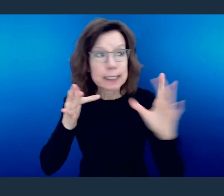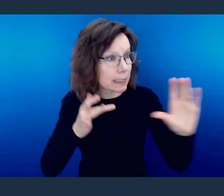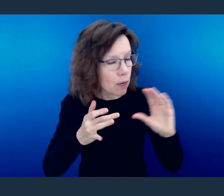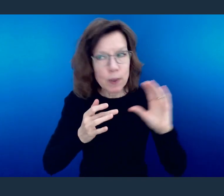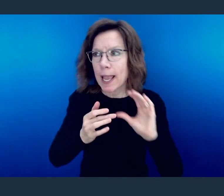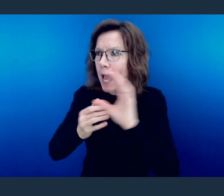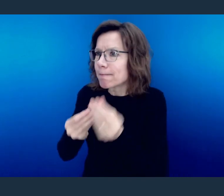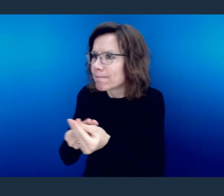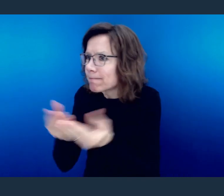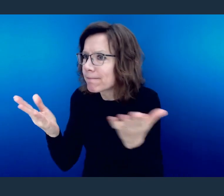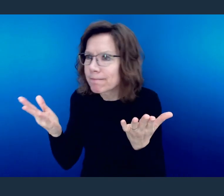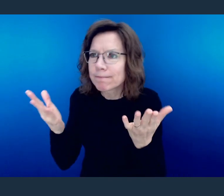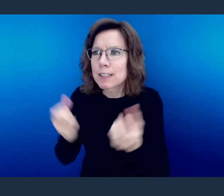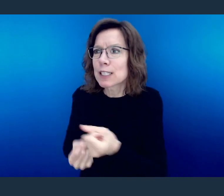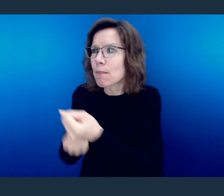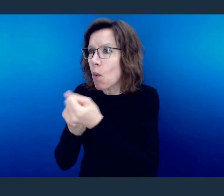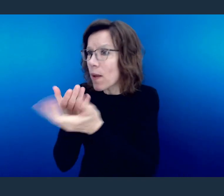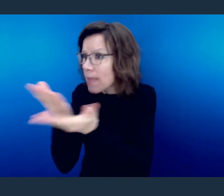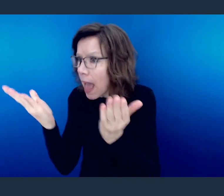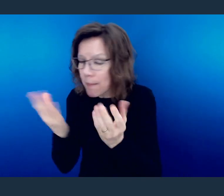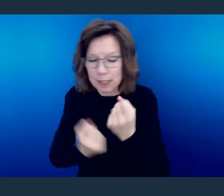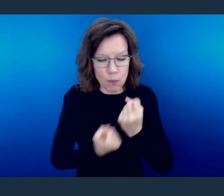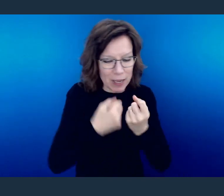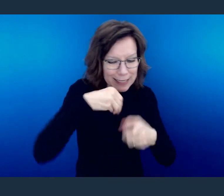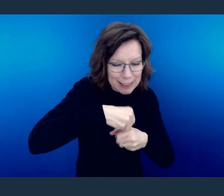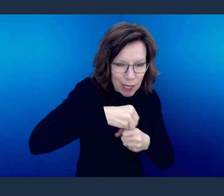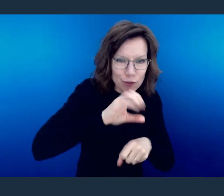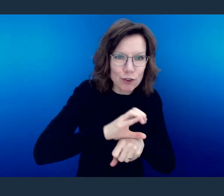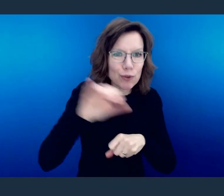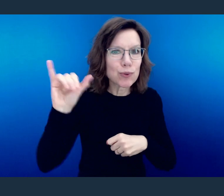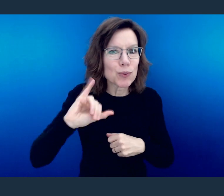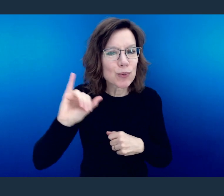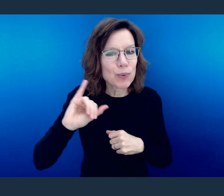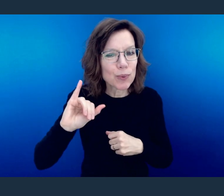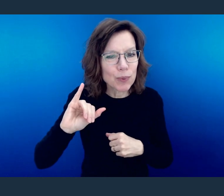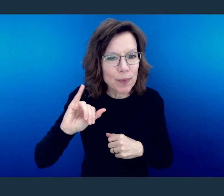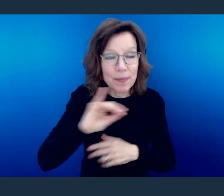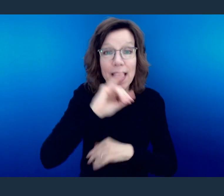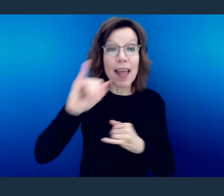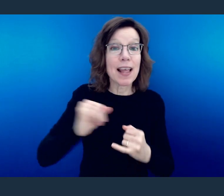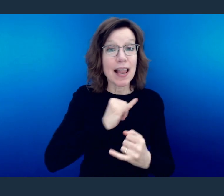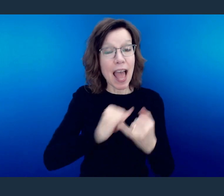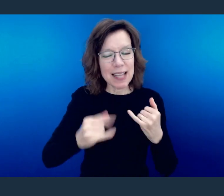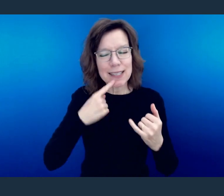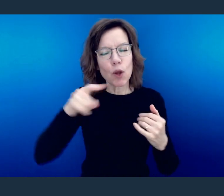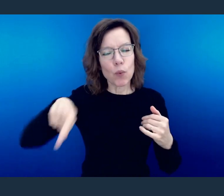Or to contribute to the needs of the saints. And then he ends with, be hospitable.